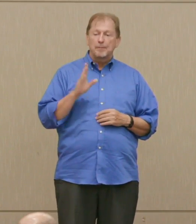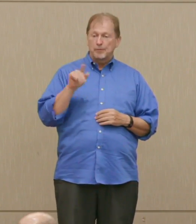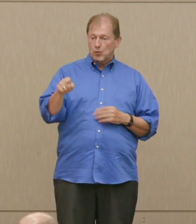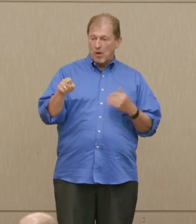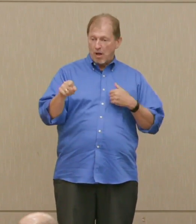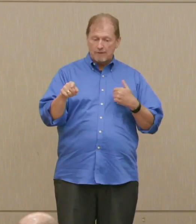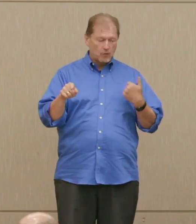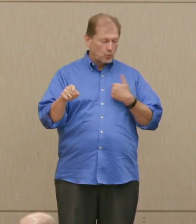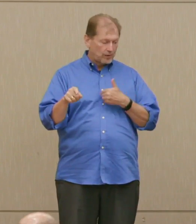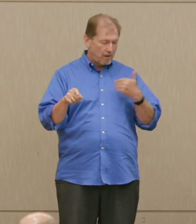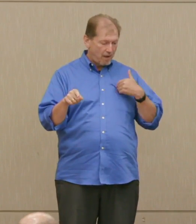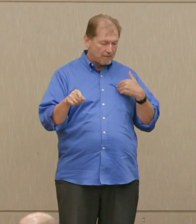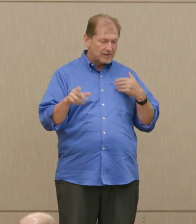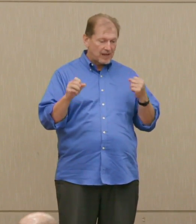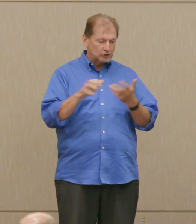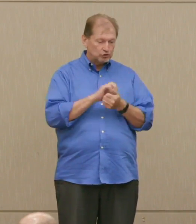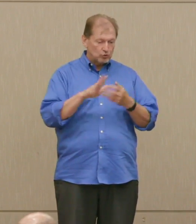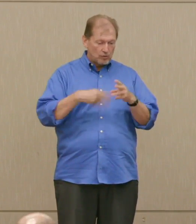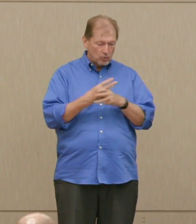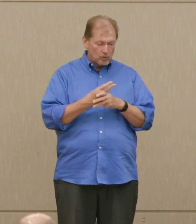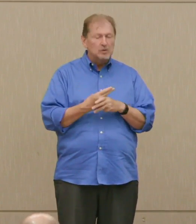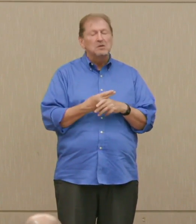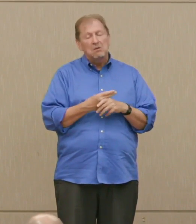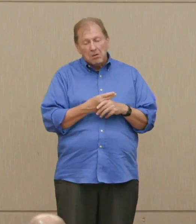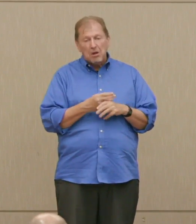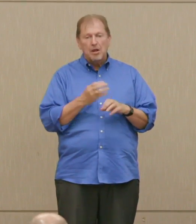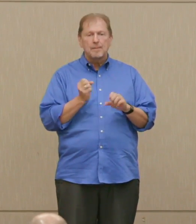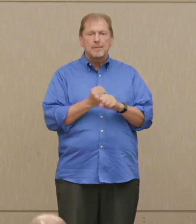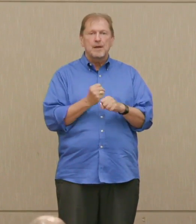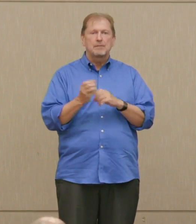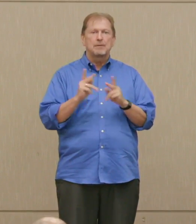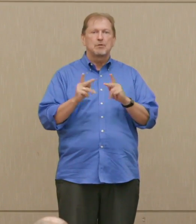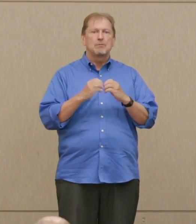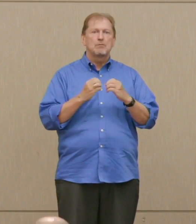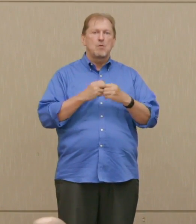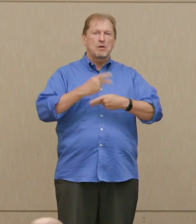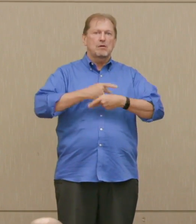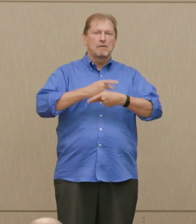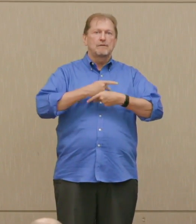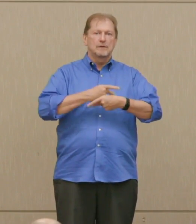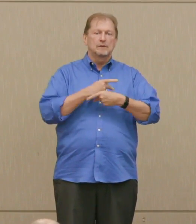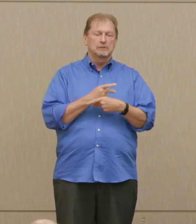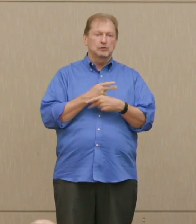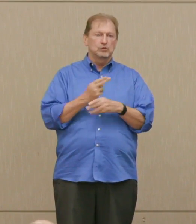Okay. Dr. Ellsberg: We kept ahold of West Berlin, they didn't walk into West Berlin for fear.